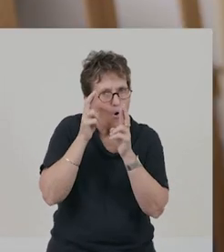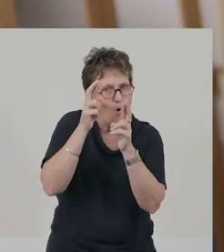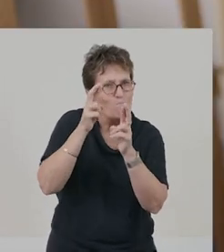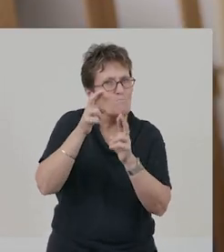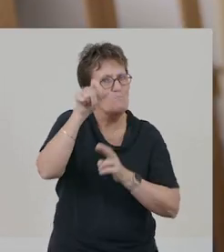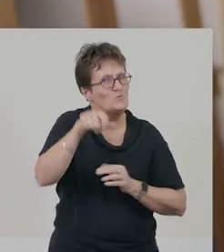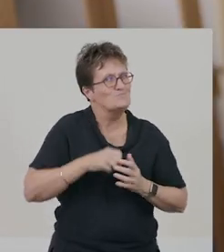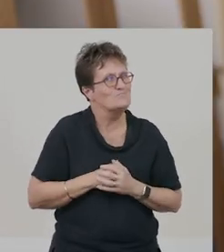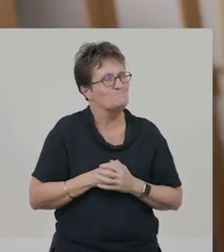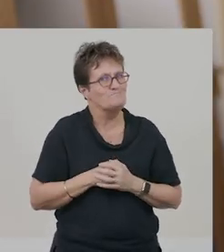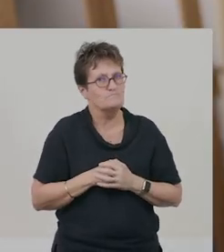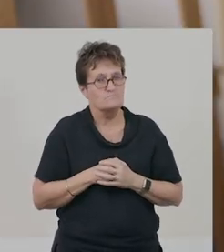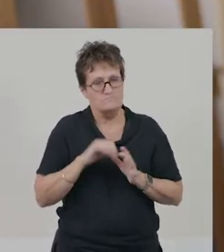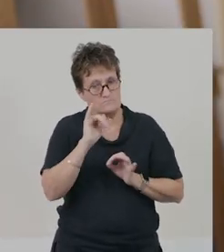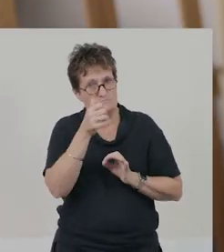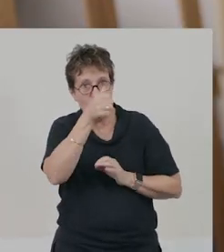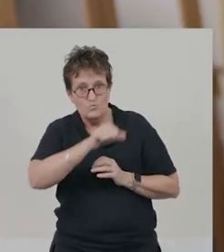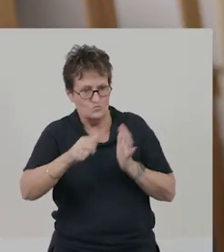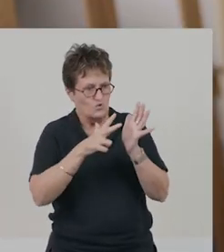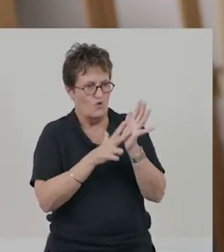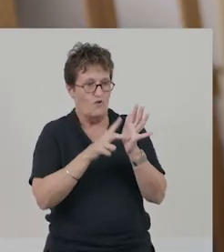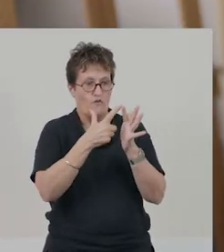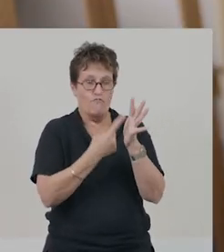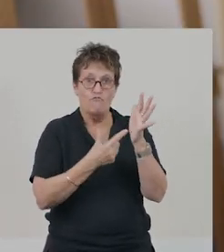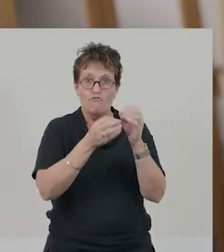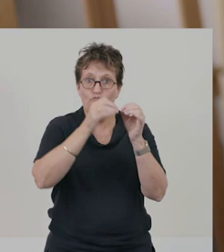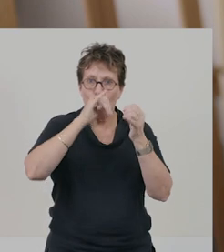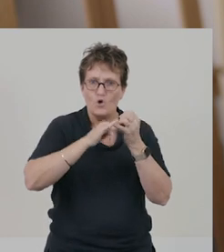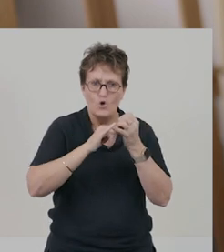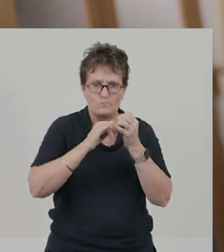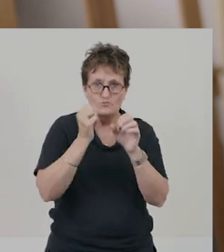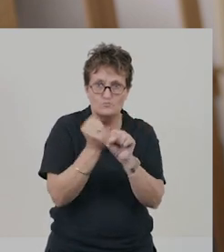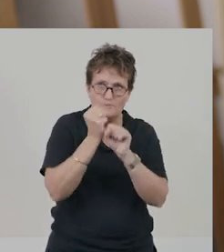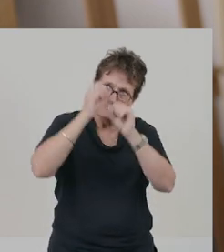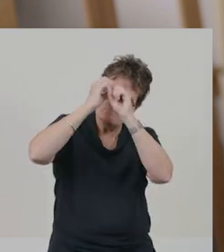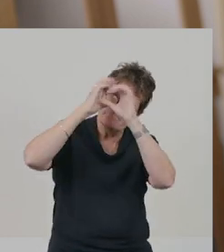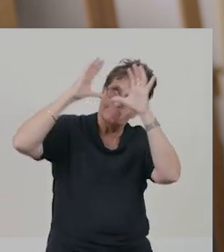Authors may also use verbs to help you build a picture in your mind of a character.